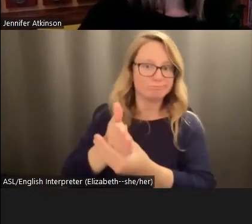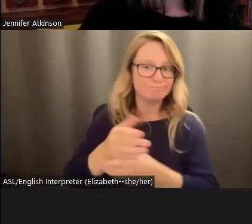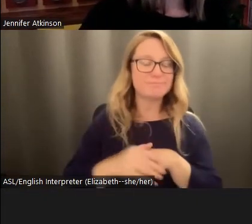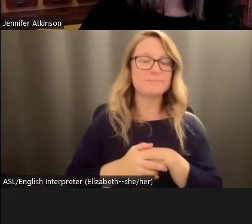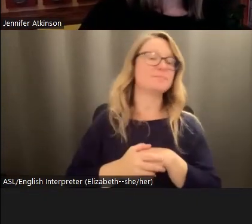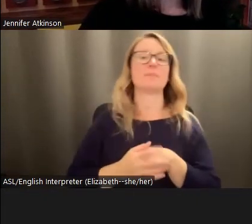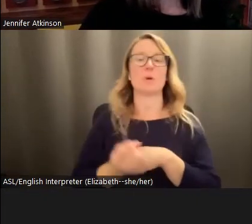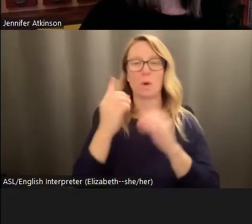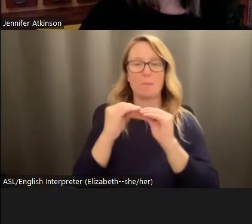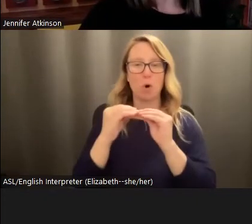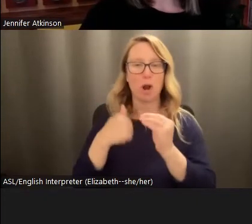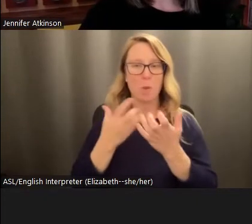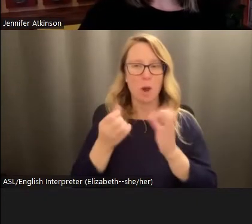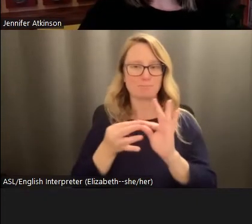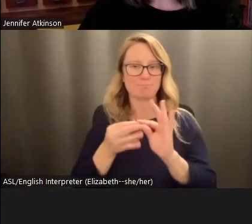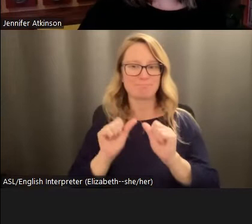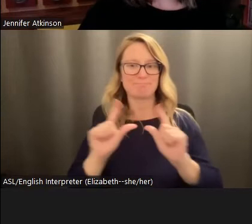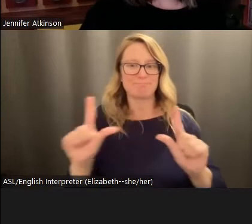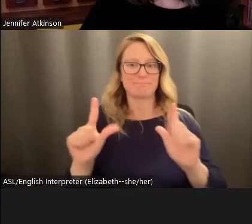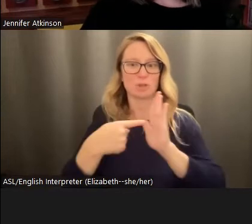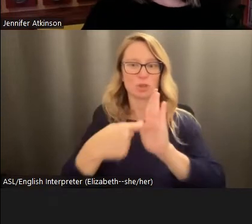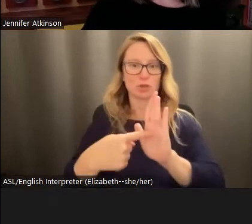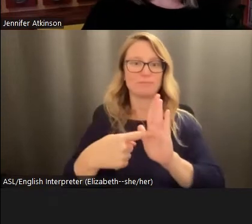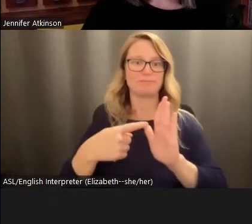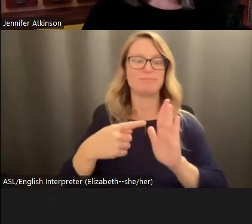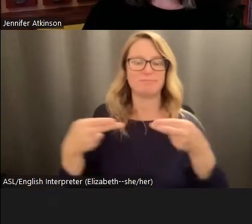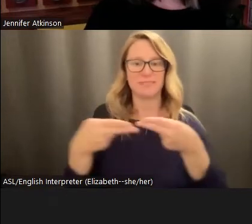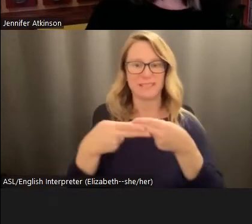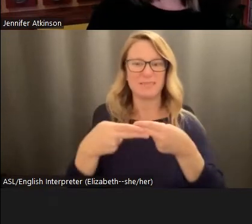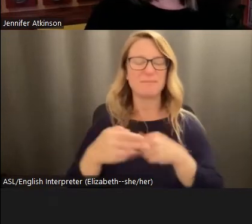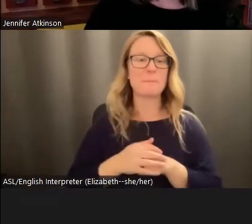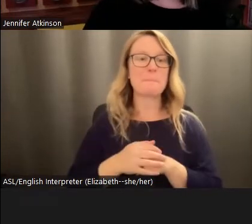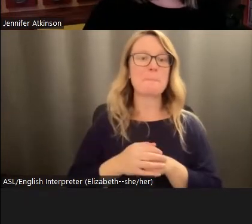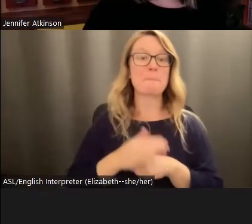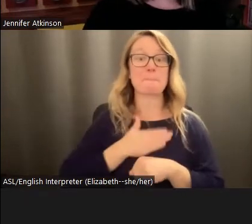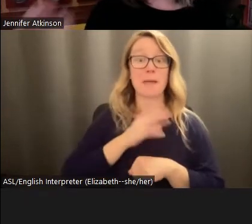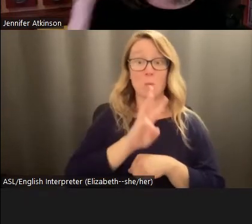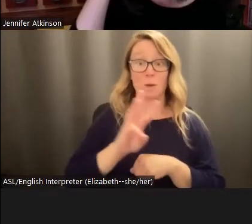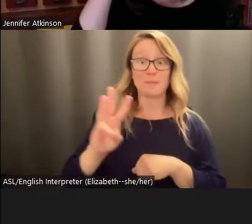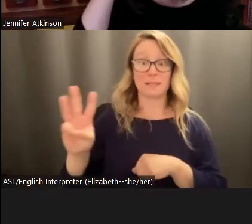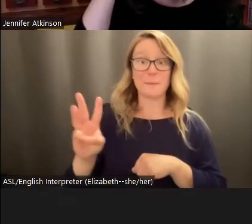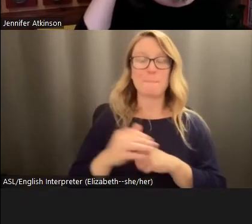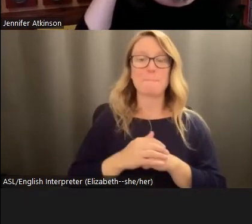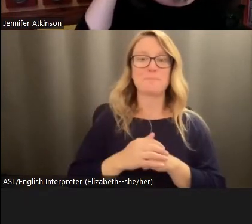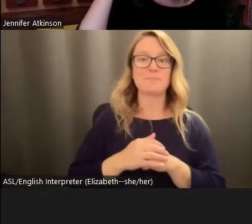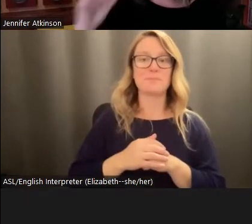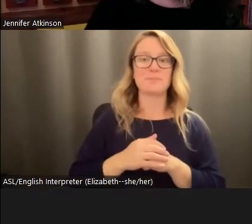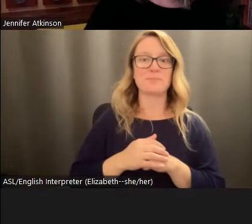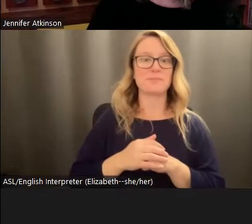other thing I want to whoops, but appear on my, on my slide. And so my website on the yellow, and the yellow box at the top